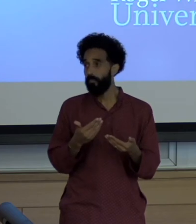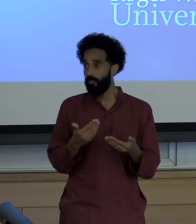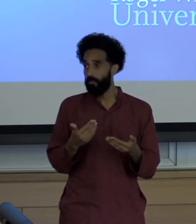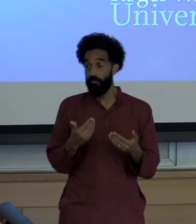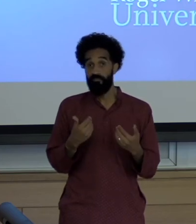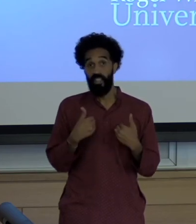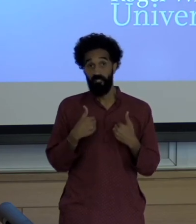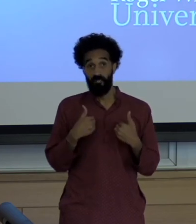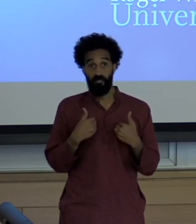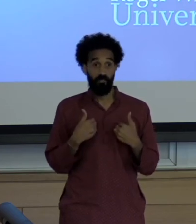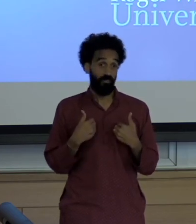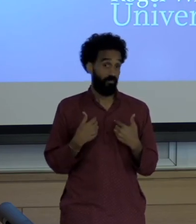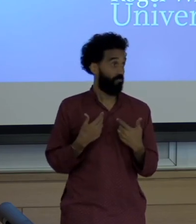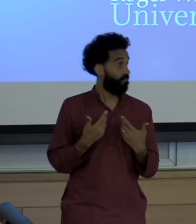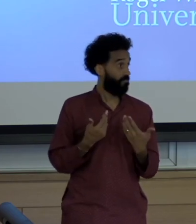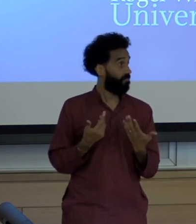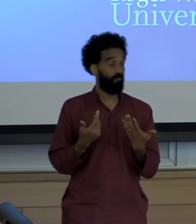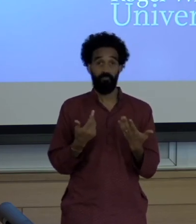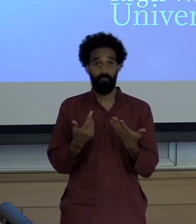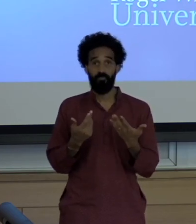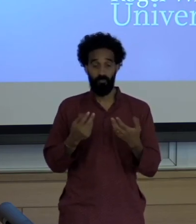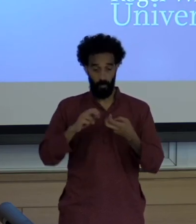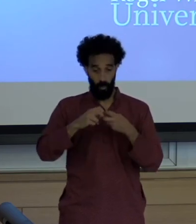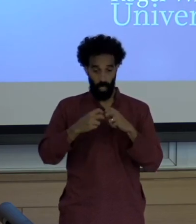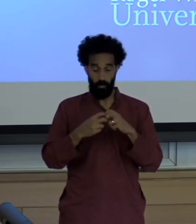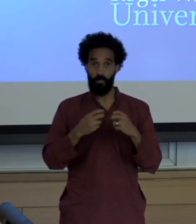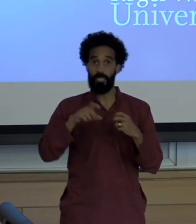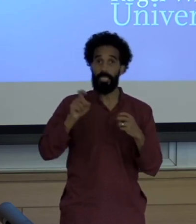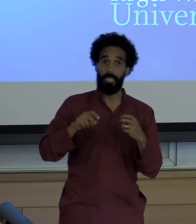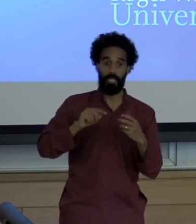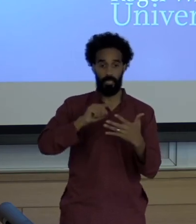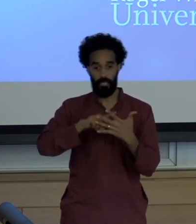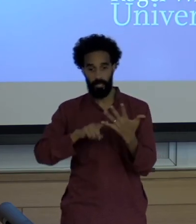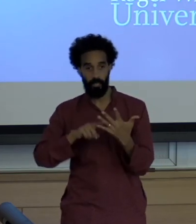to be resourced, they have to be staffed. Right and so the political